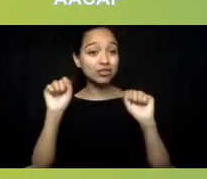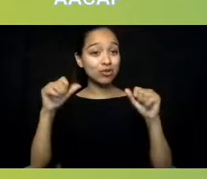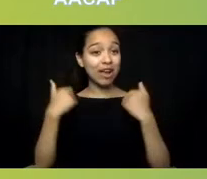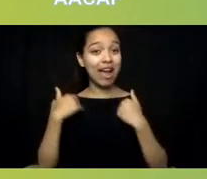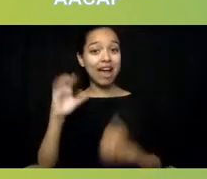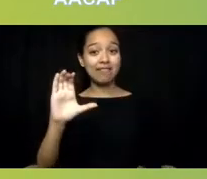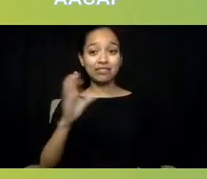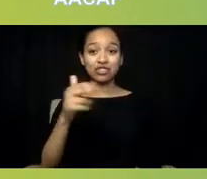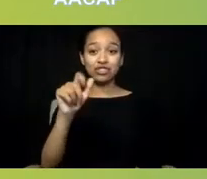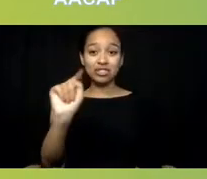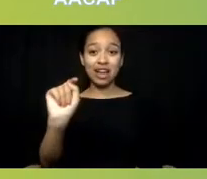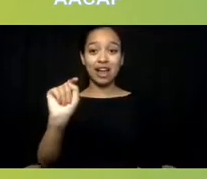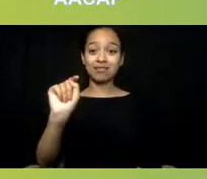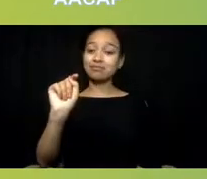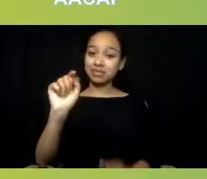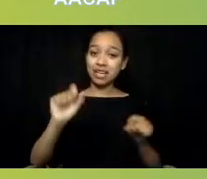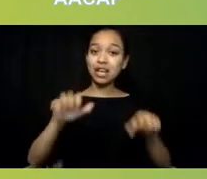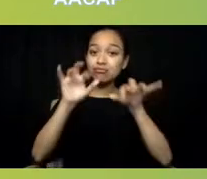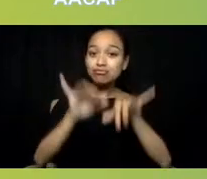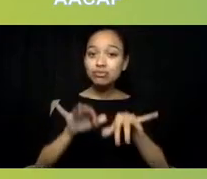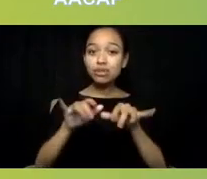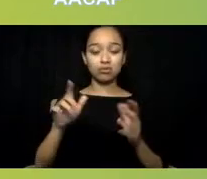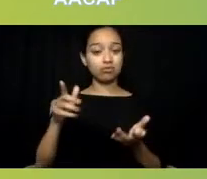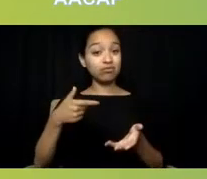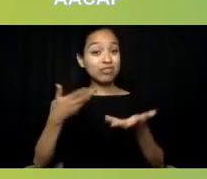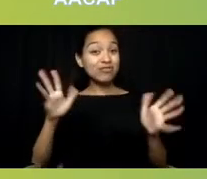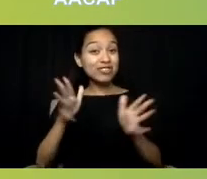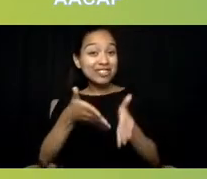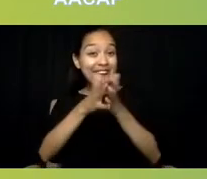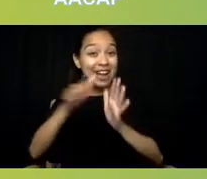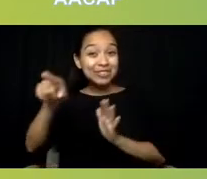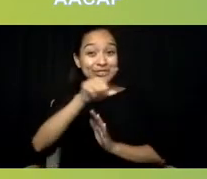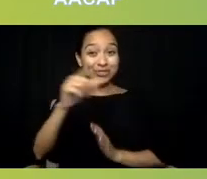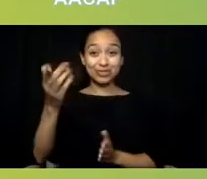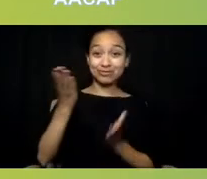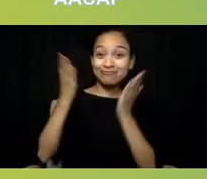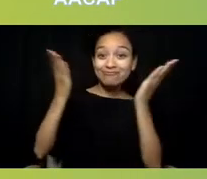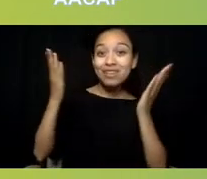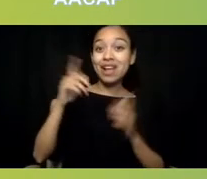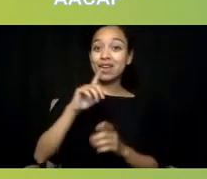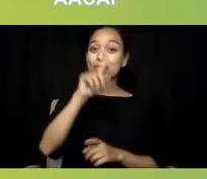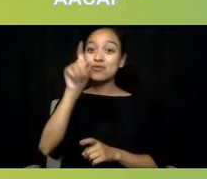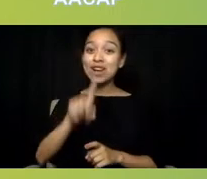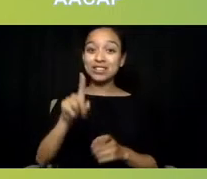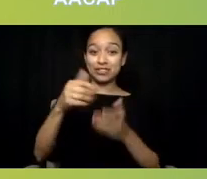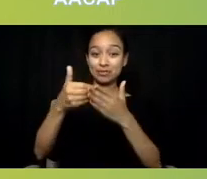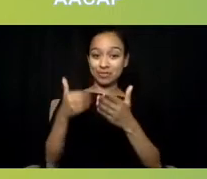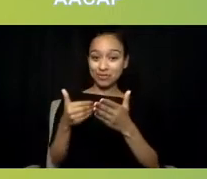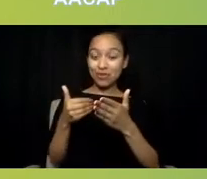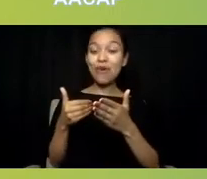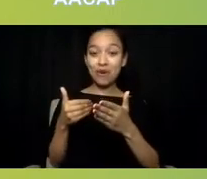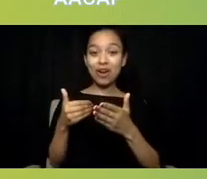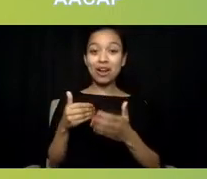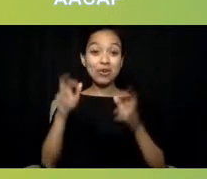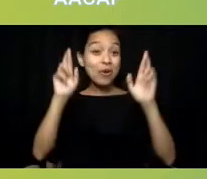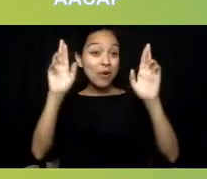We have asked you to submit questions ahead of time with your registration which, time permitting, we will be able to respond to with our panelists.